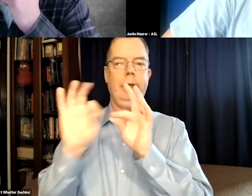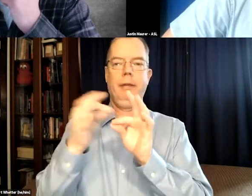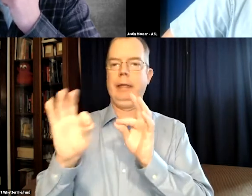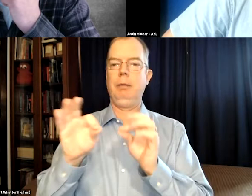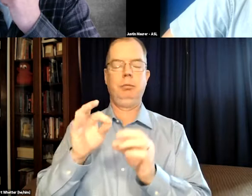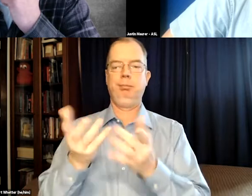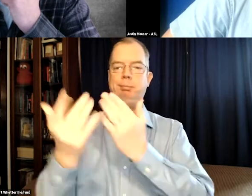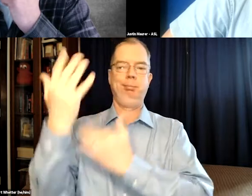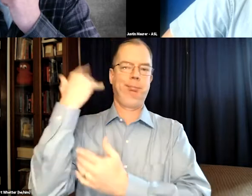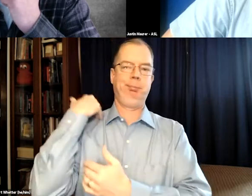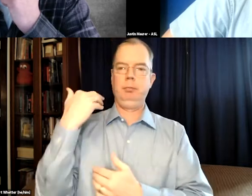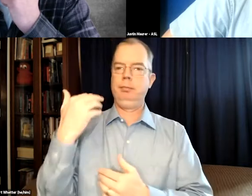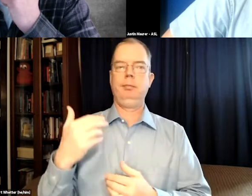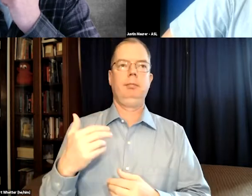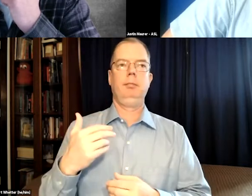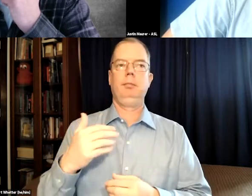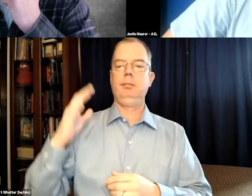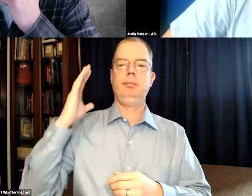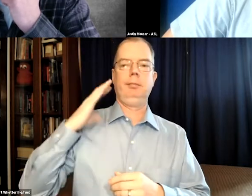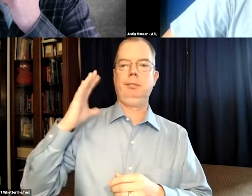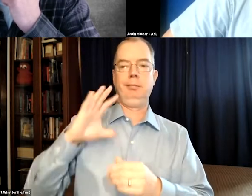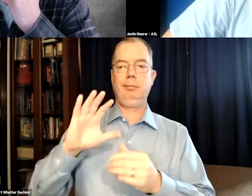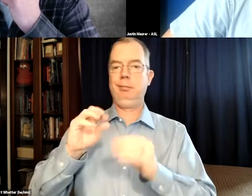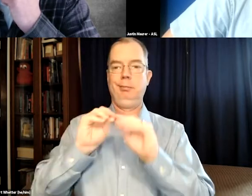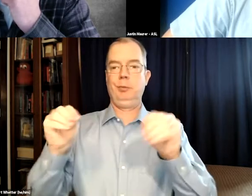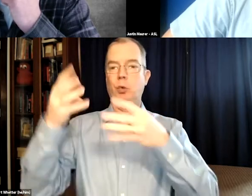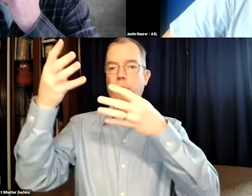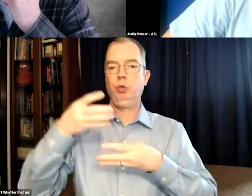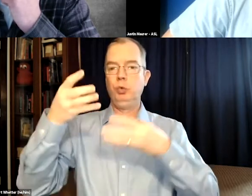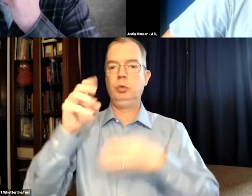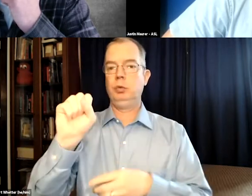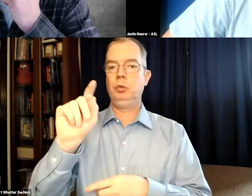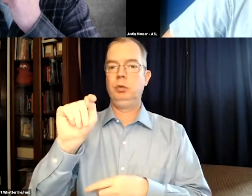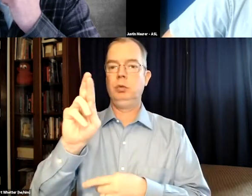And I started working with captioners way back when.